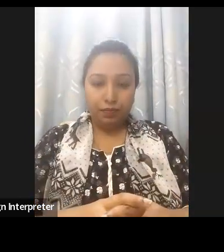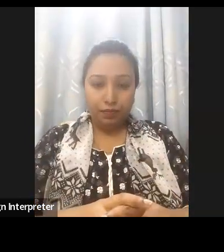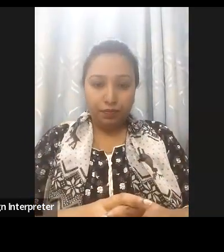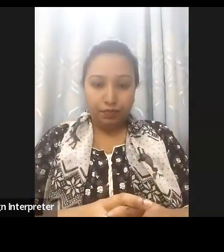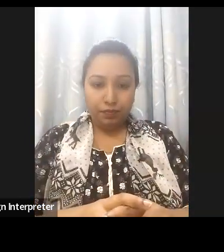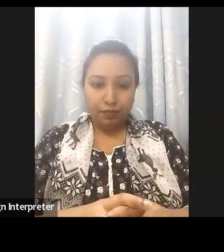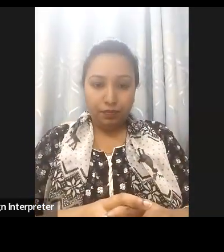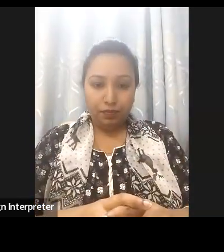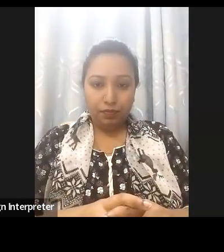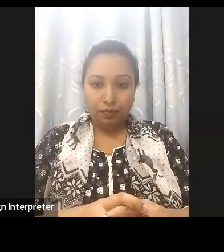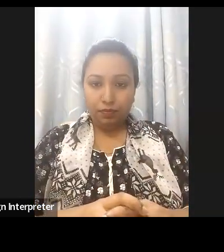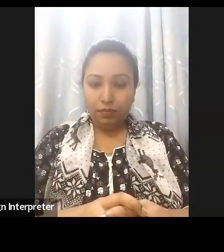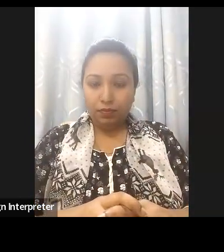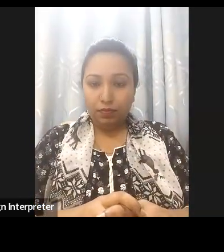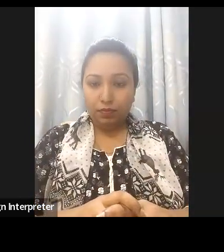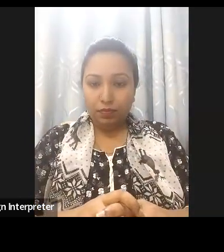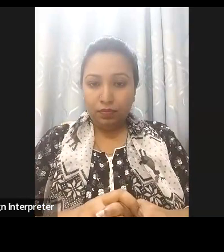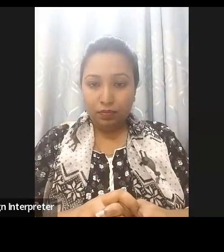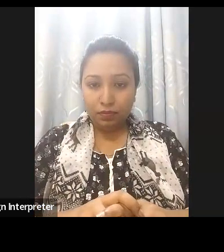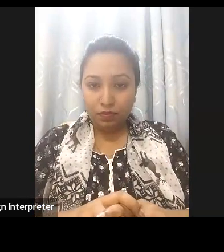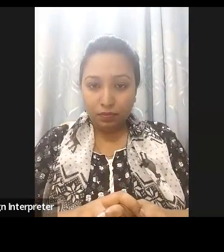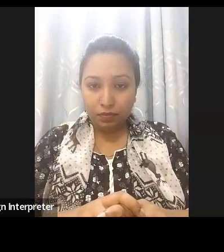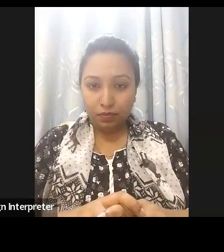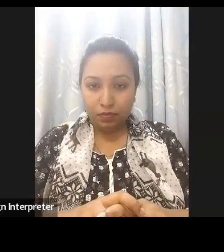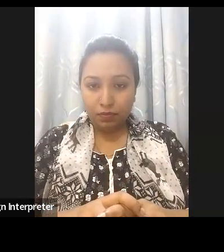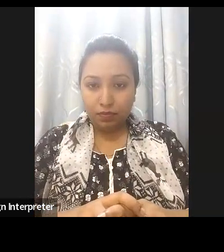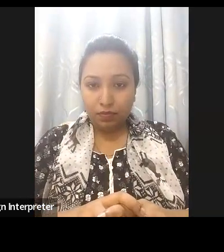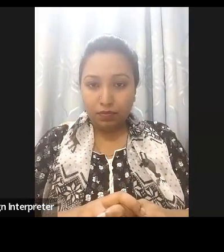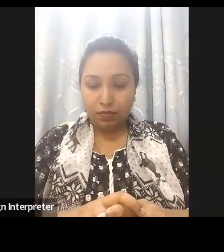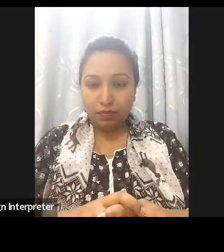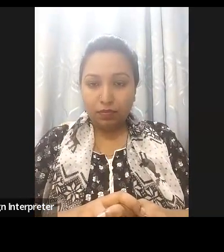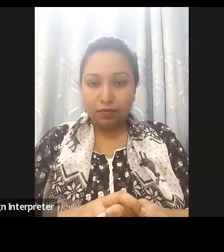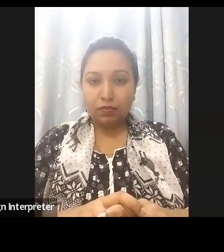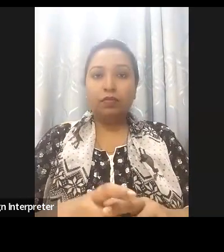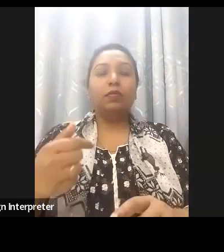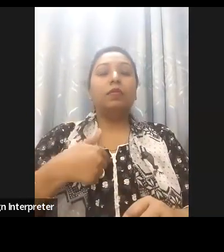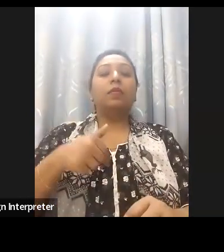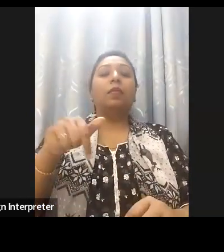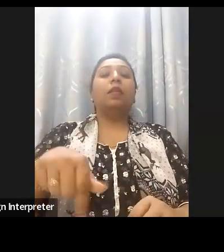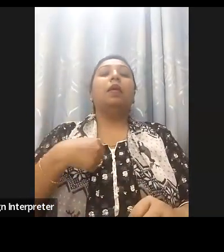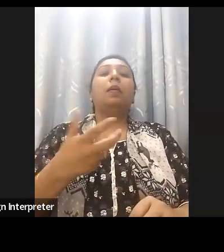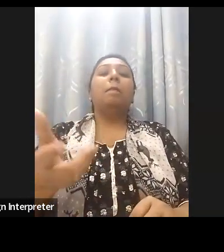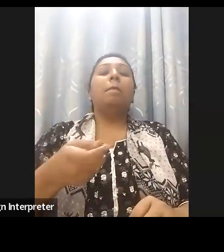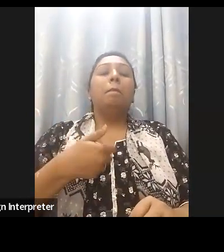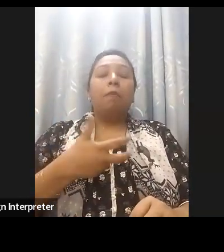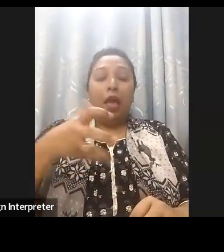and also the target on the way to becoming a high income country by 2041 is to achieve the SDGs,